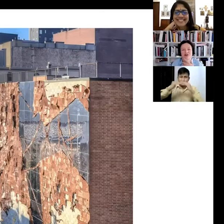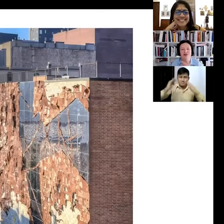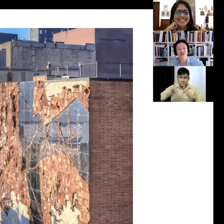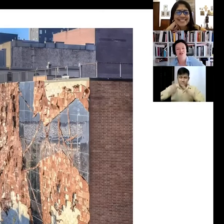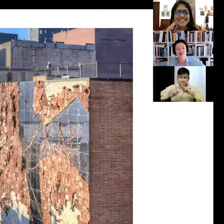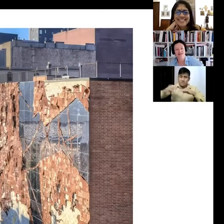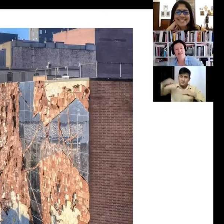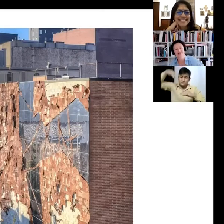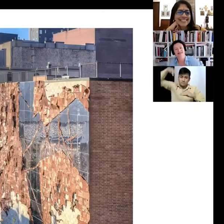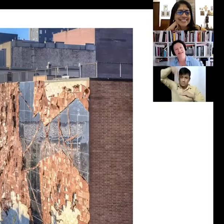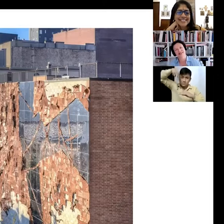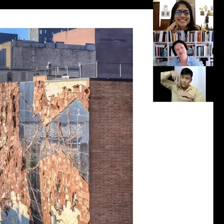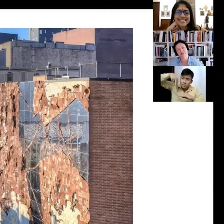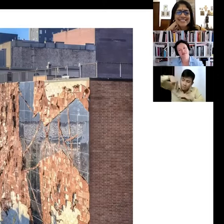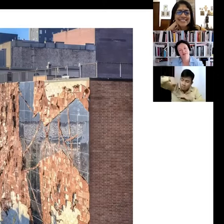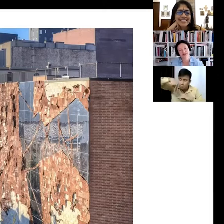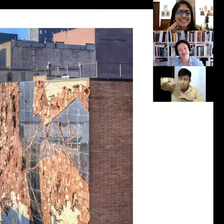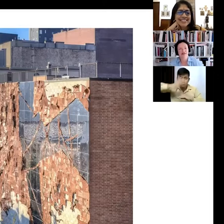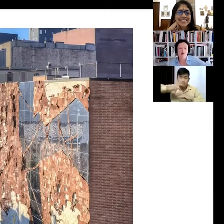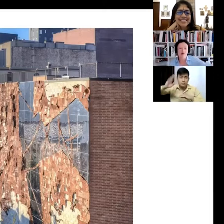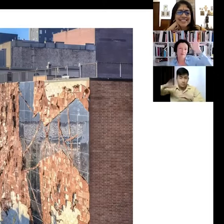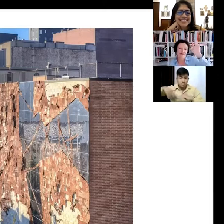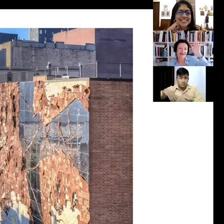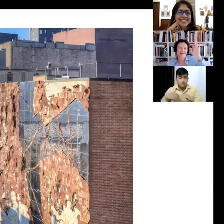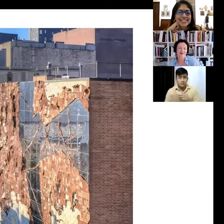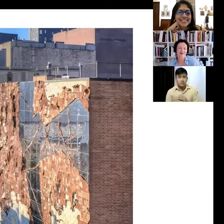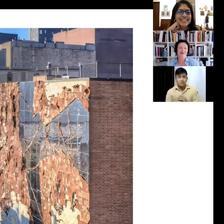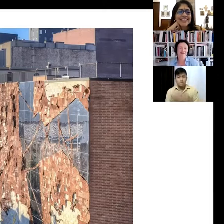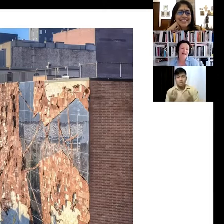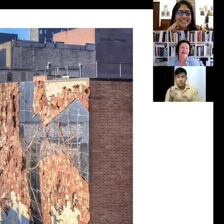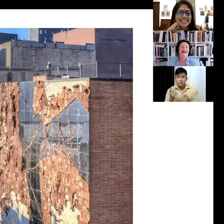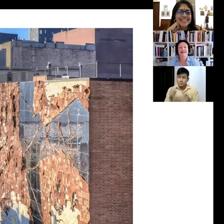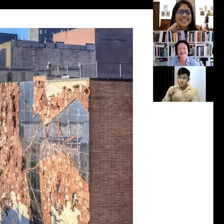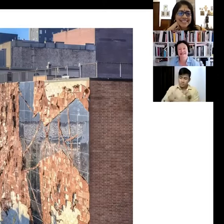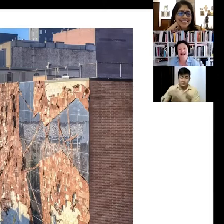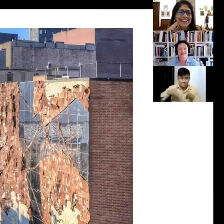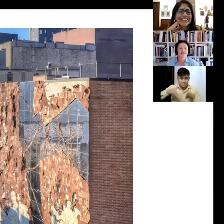usually you see the city either from the street or from the skyscraper. And then there's art-